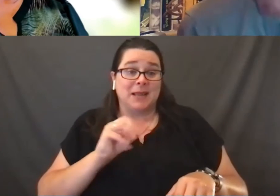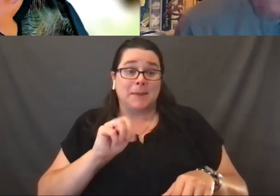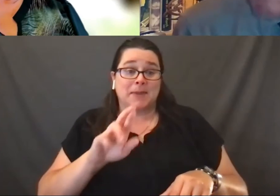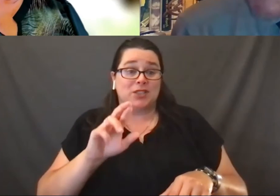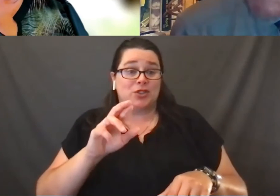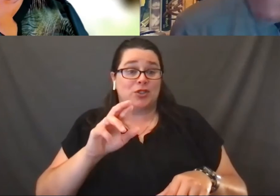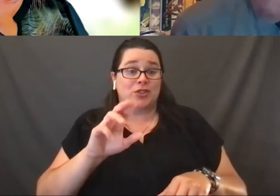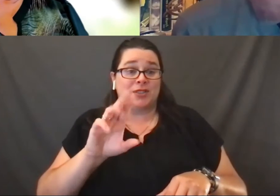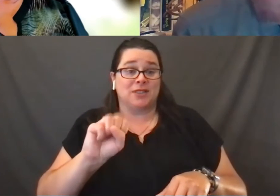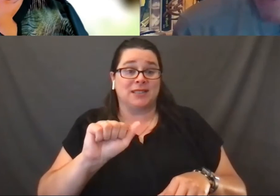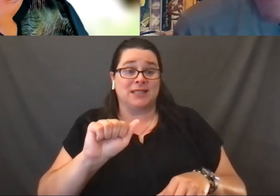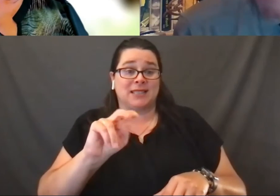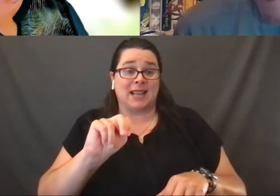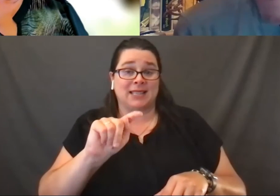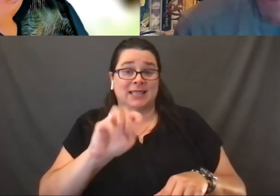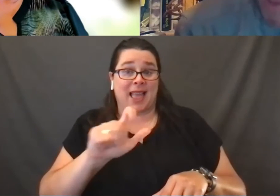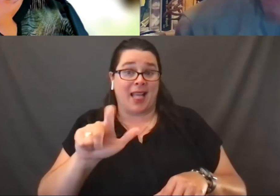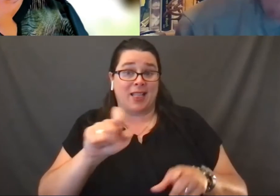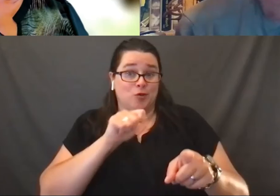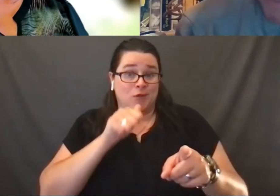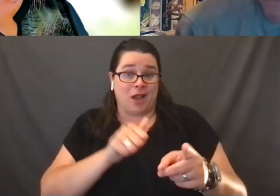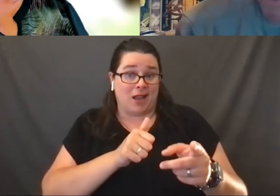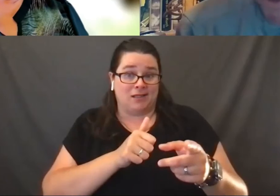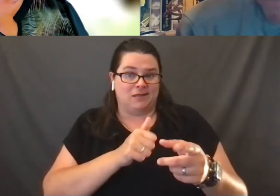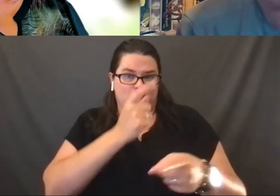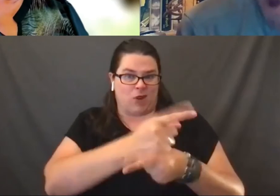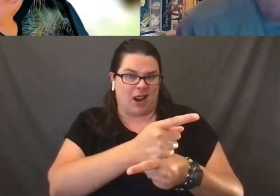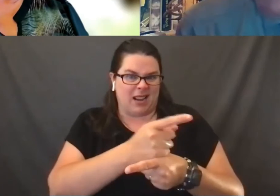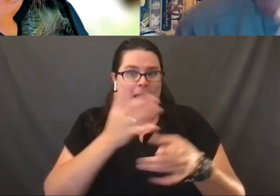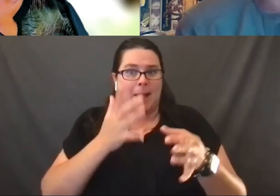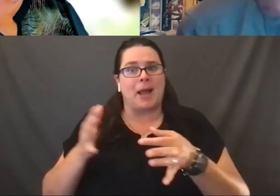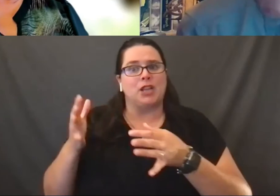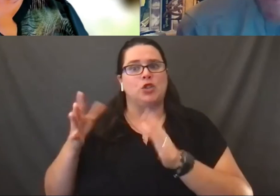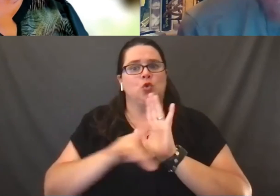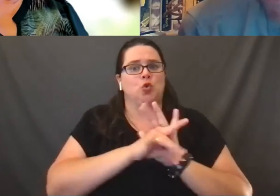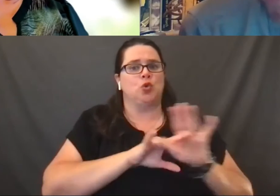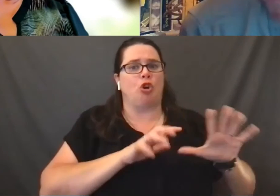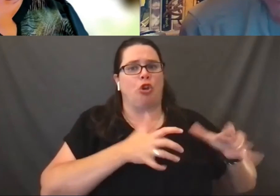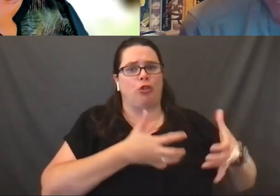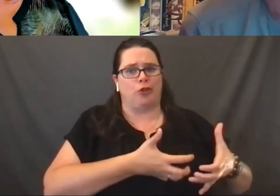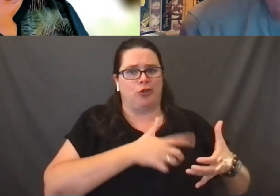I'm gonna choose this other body of law and rule against you. When it comes to teachers, once again,